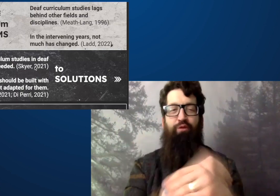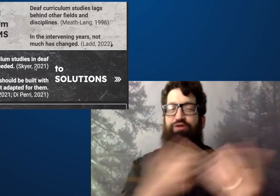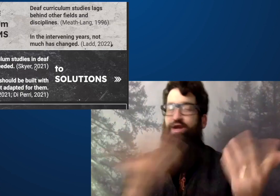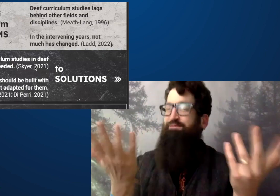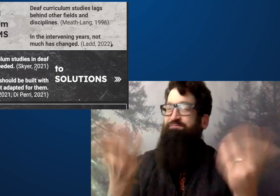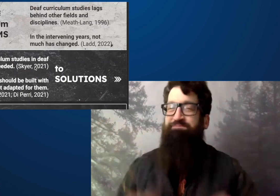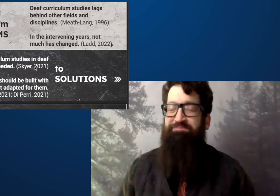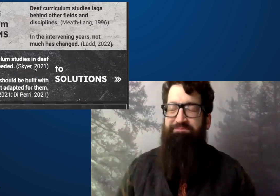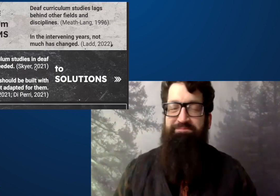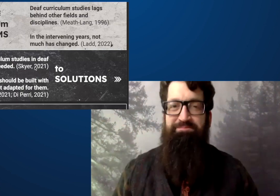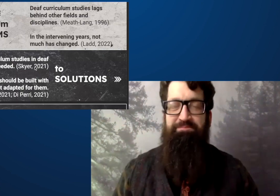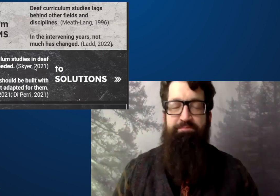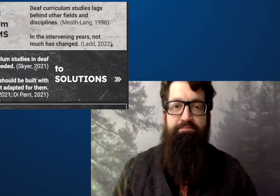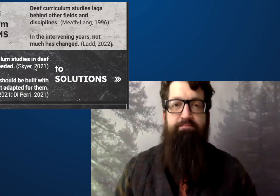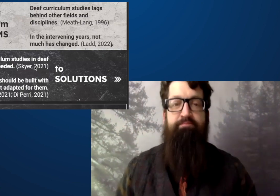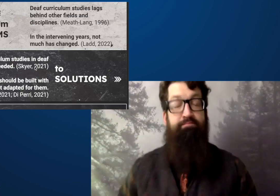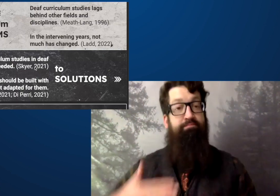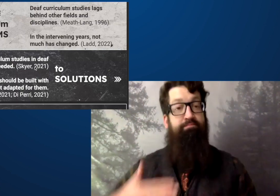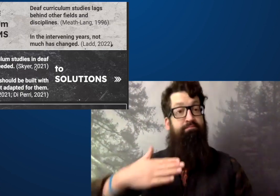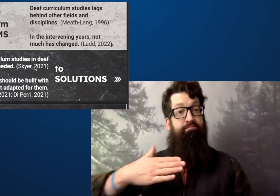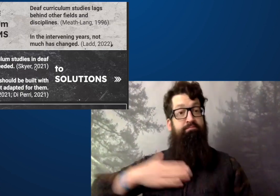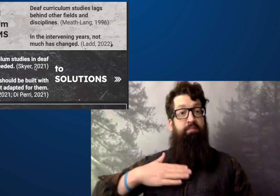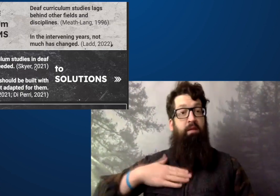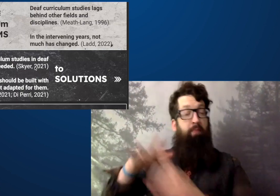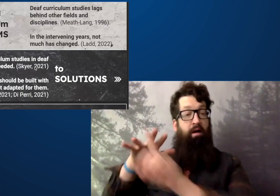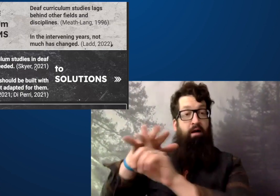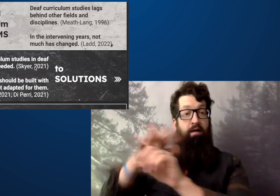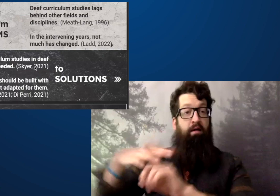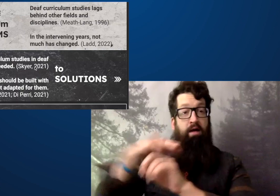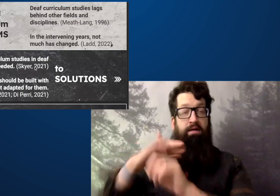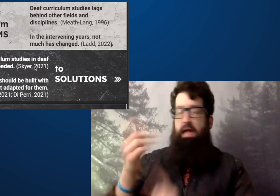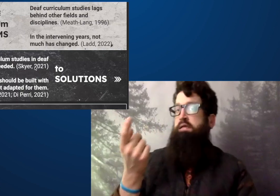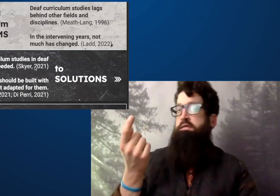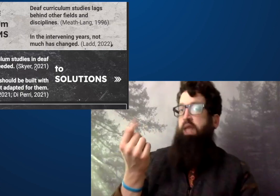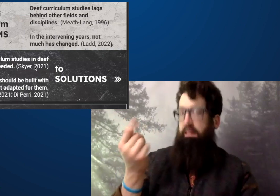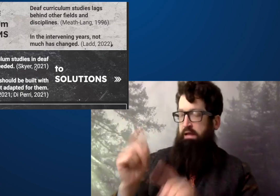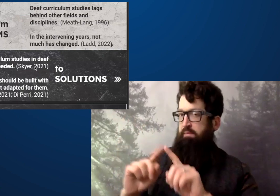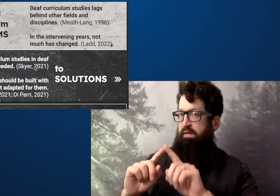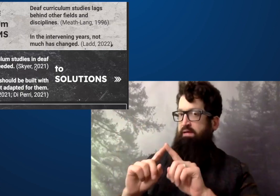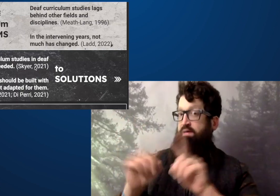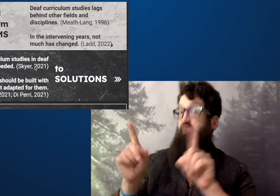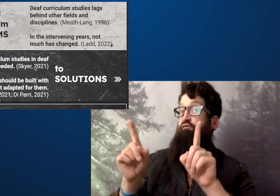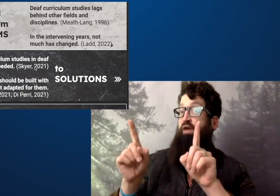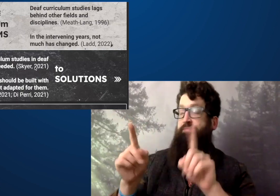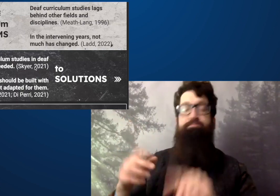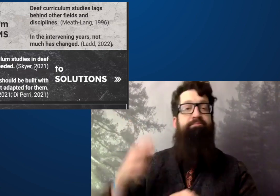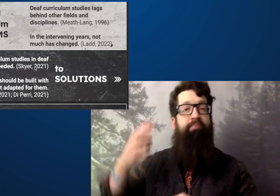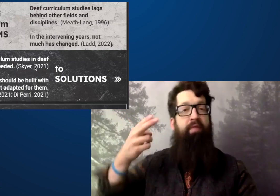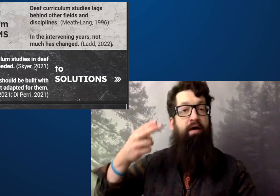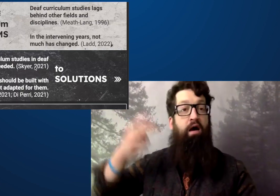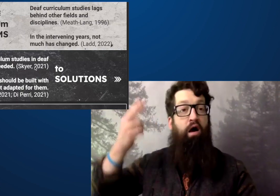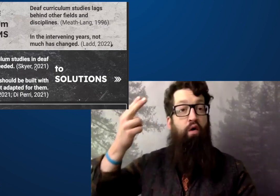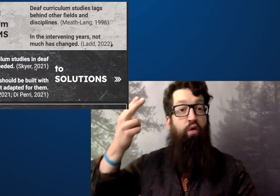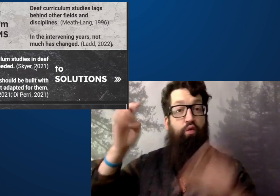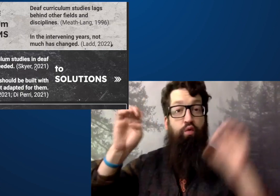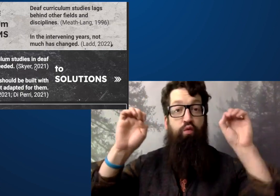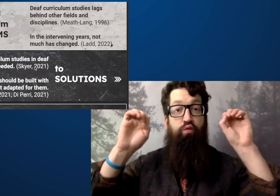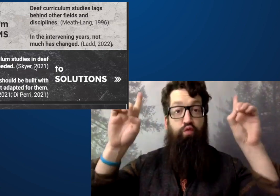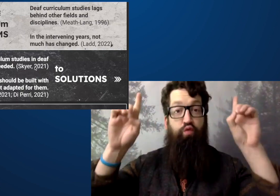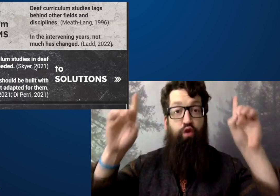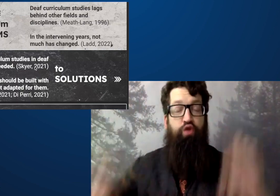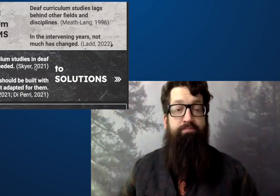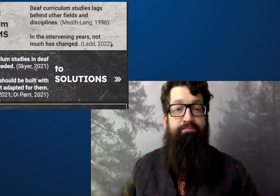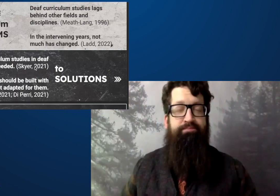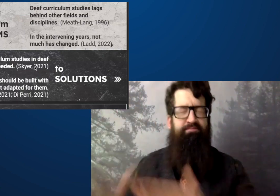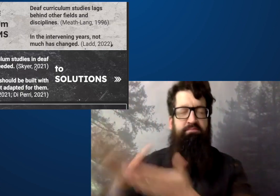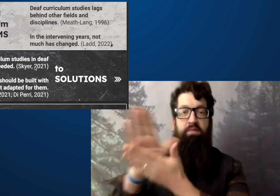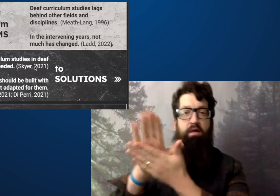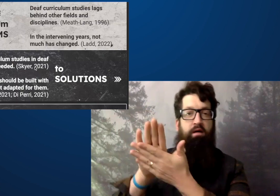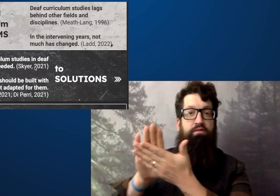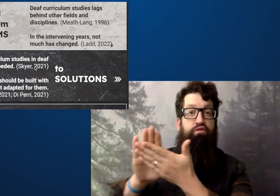My dissertation was published last year in the Pedagogy of Deaf Education.